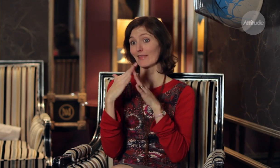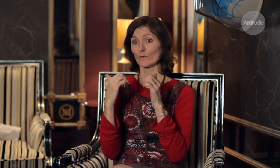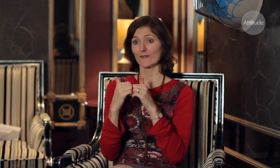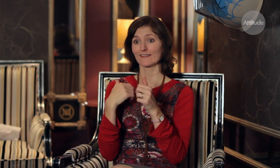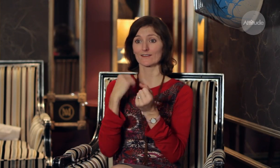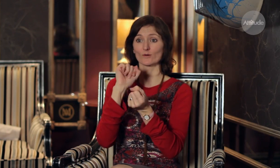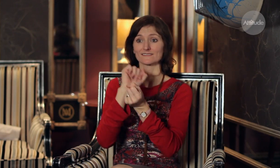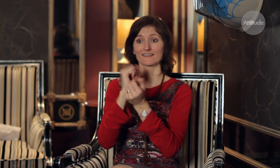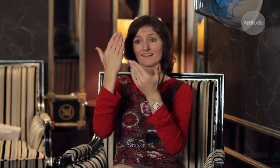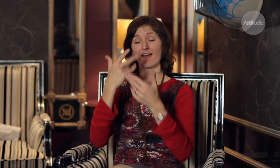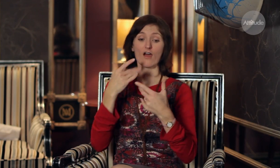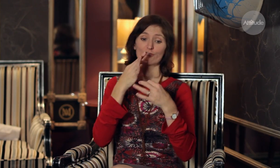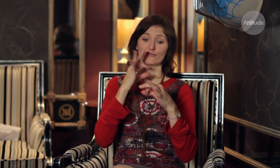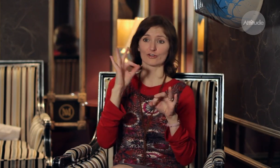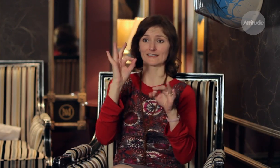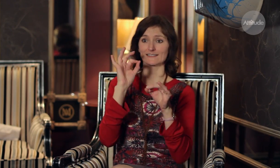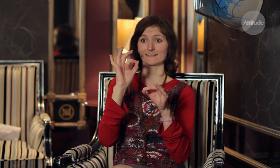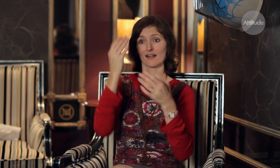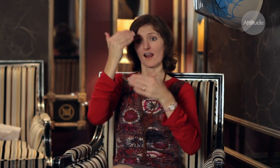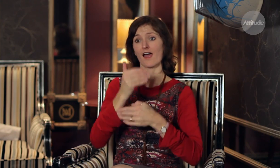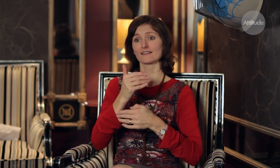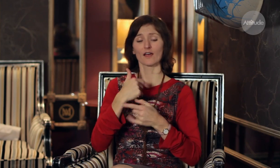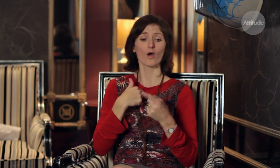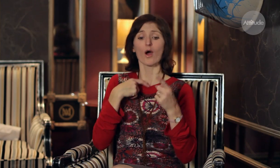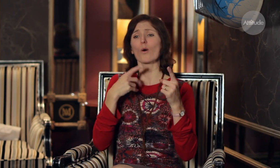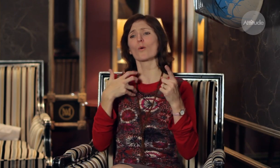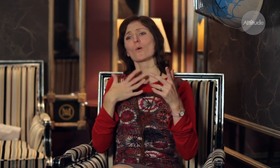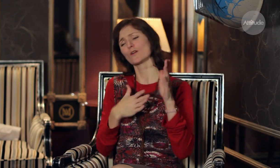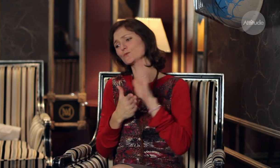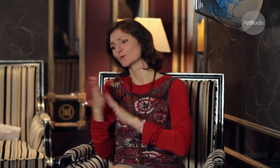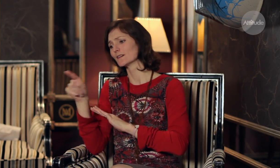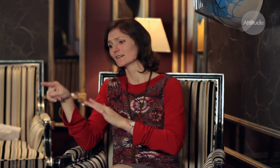Last Saturday I had a free evening and I decided to rent a movie, there was one film in particular